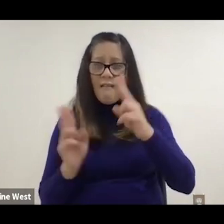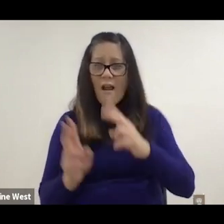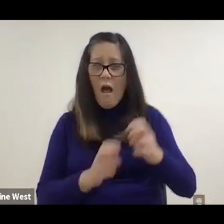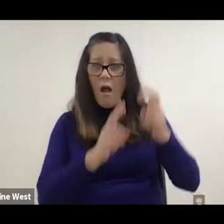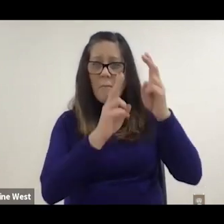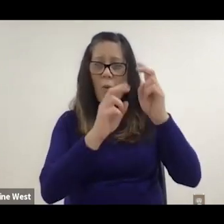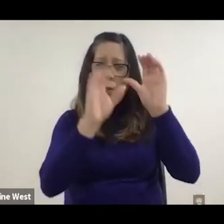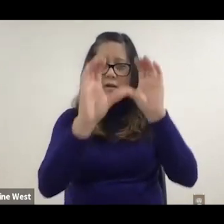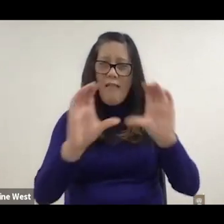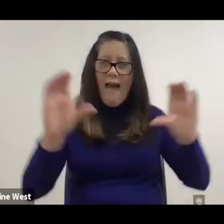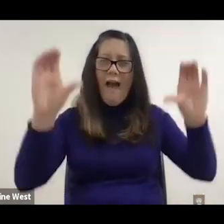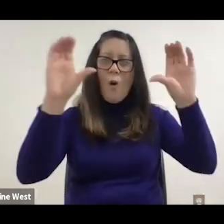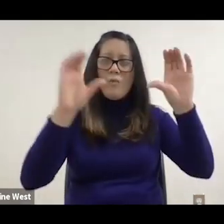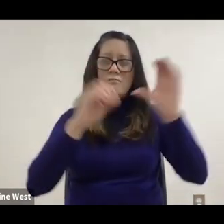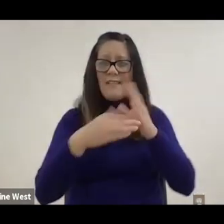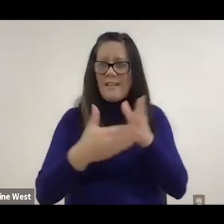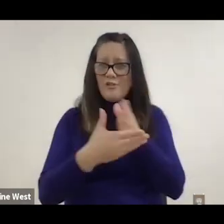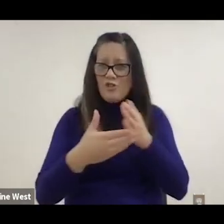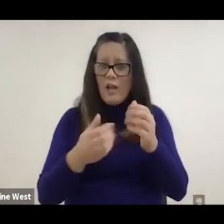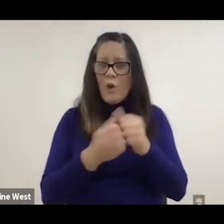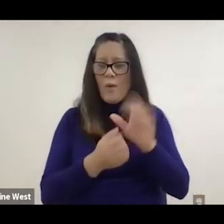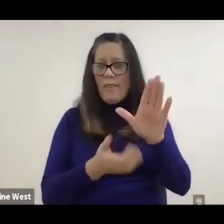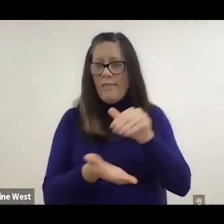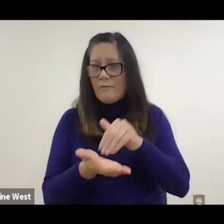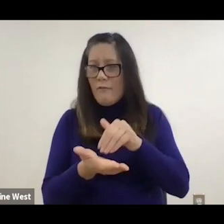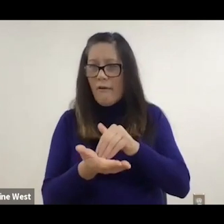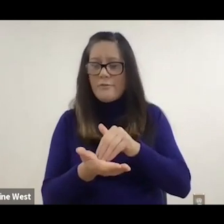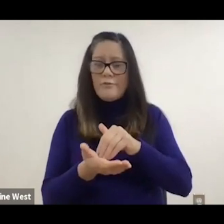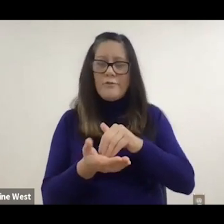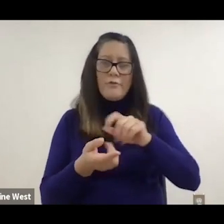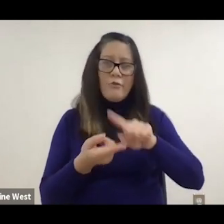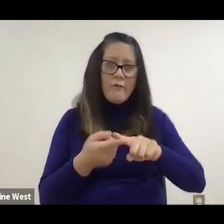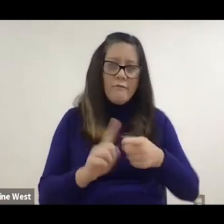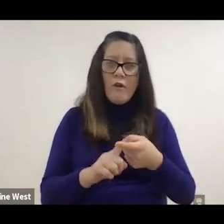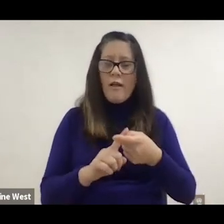a family member or another friend to kind of motivate each other